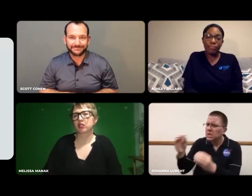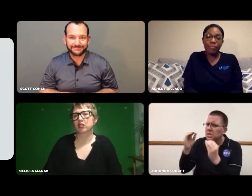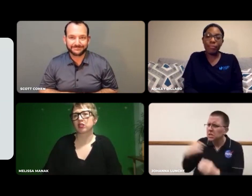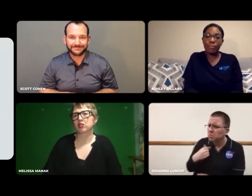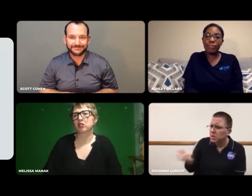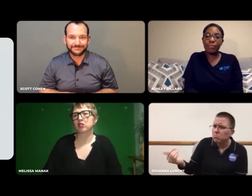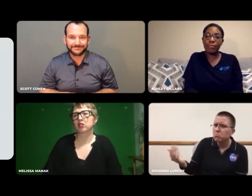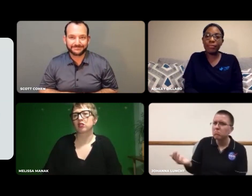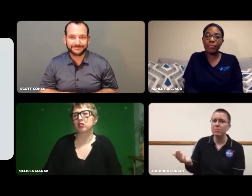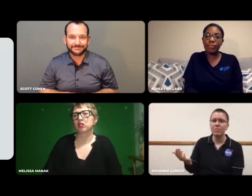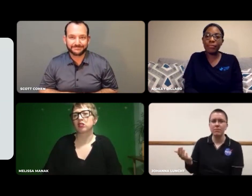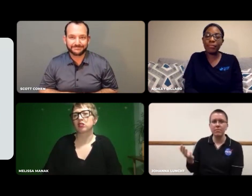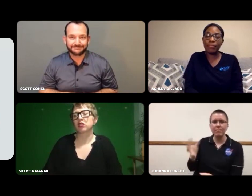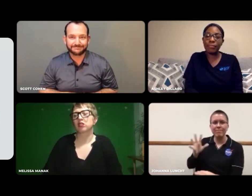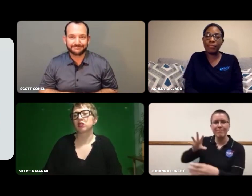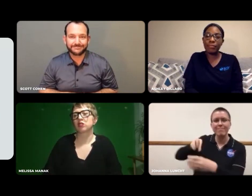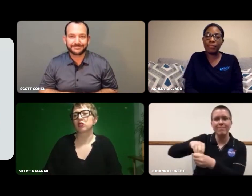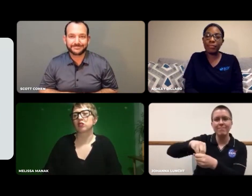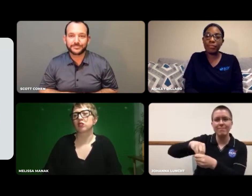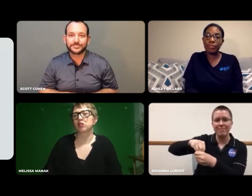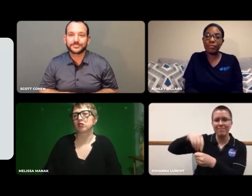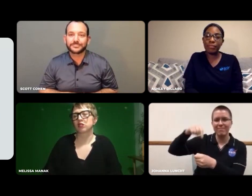Tell them to go and to teach you -- the teacher -- something.